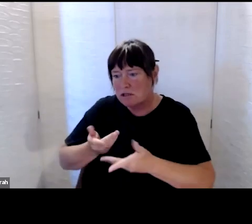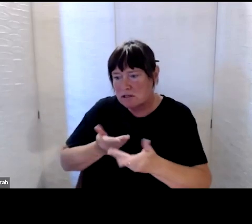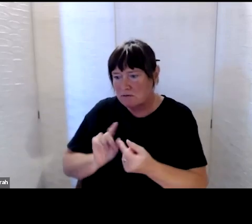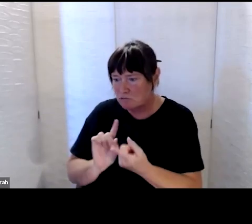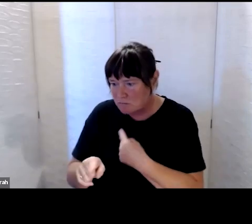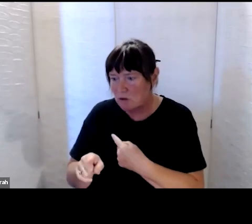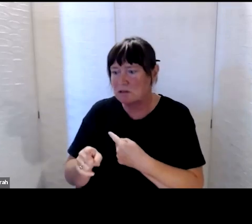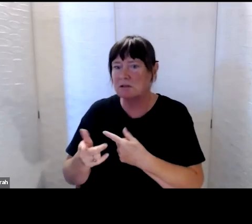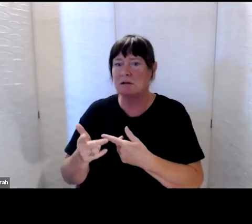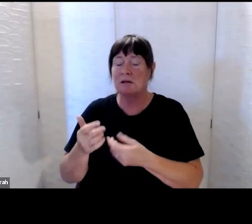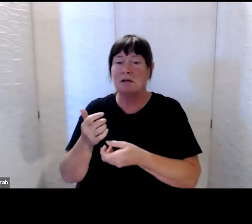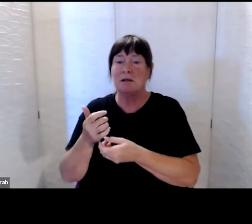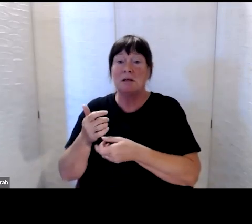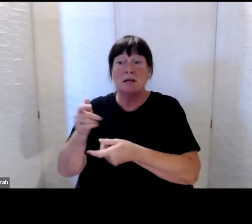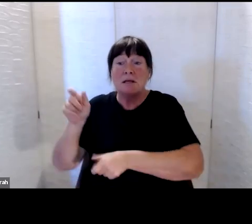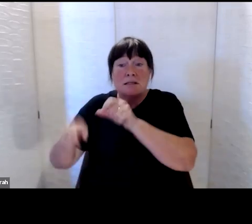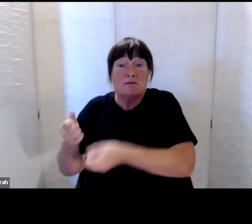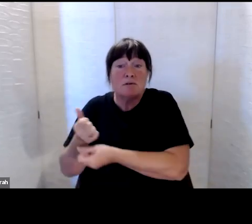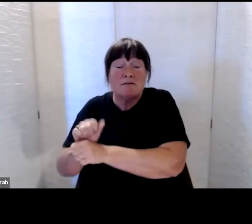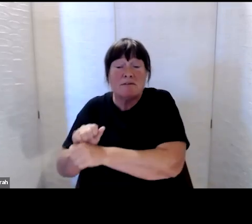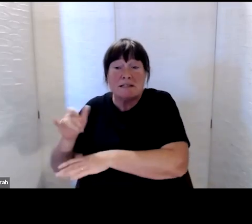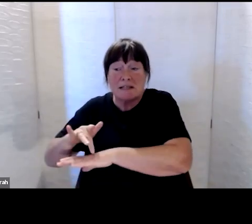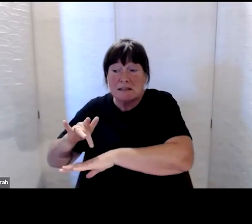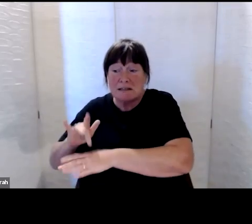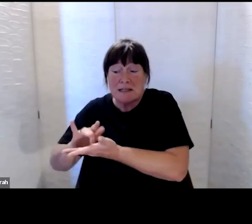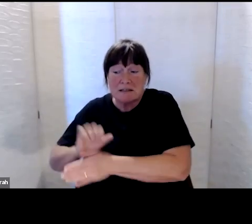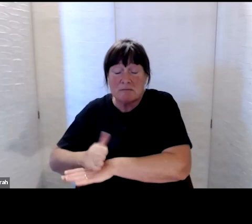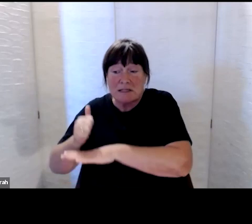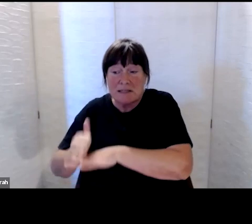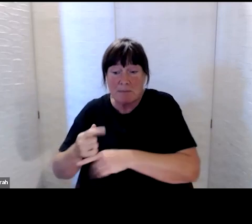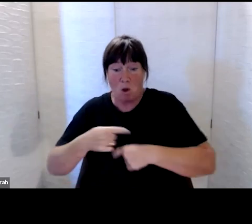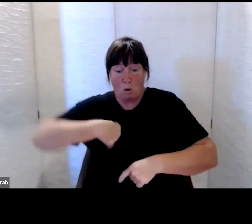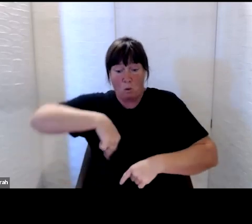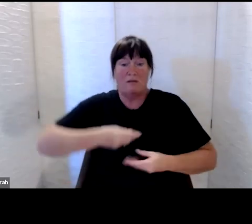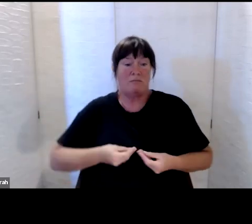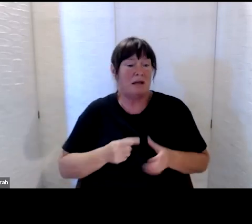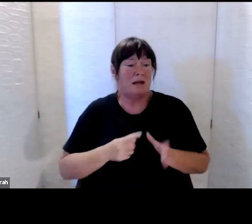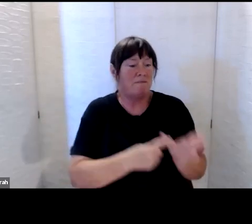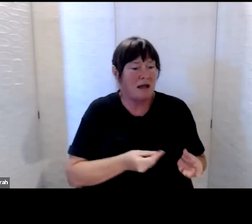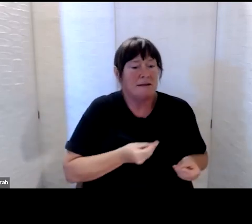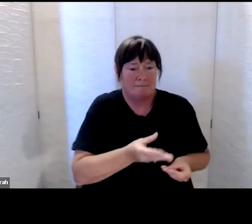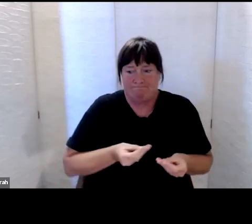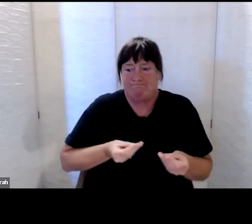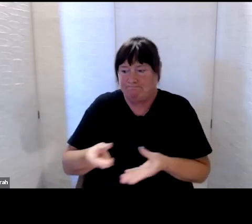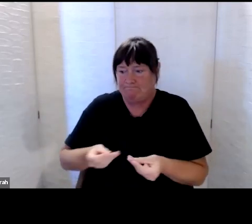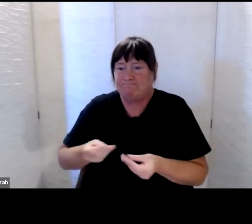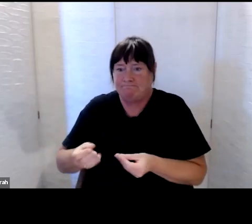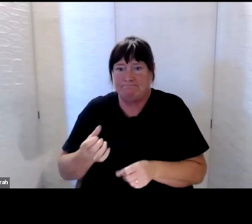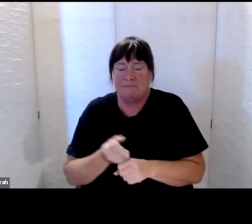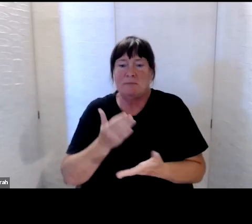when Civil Defense Centers are being set up. We’ve been providing advice to ensure that as much as possible,